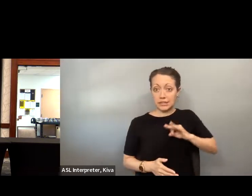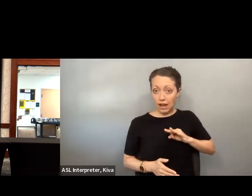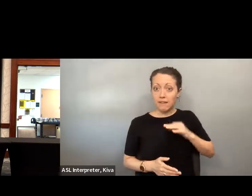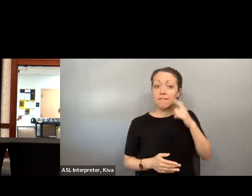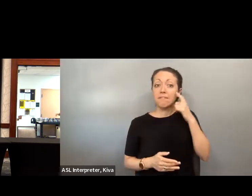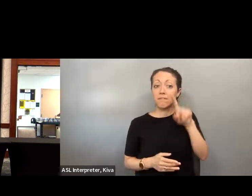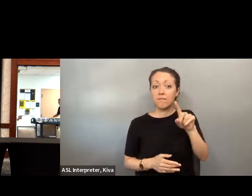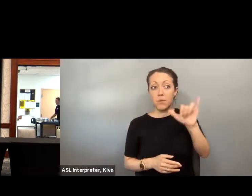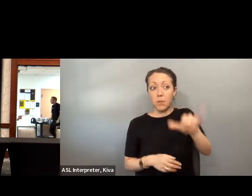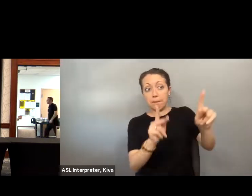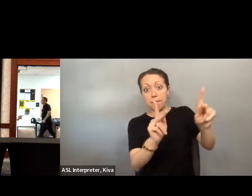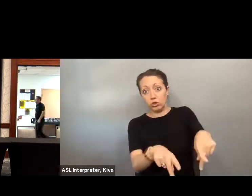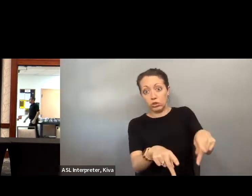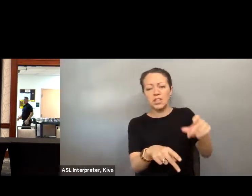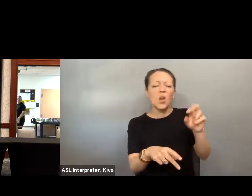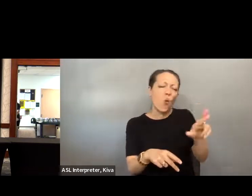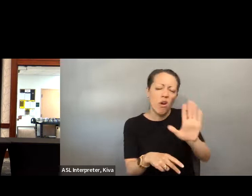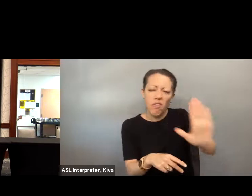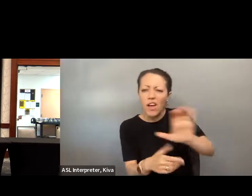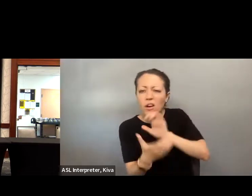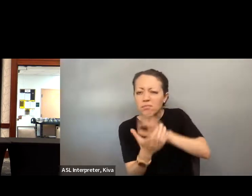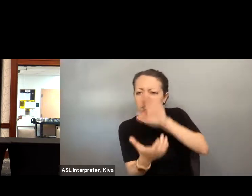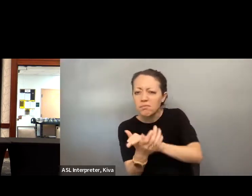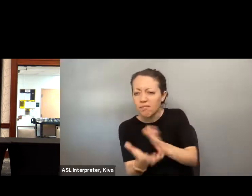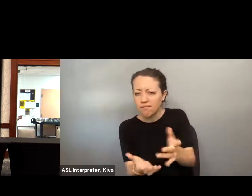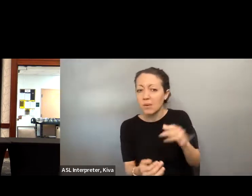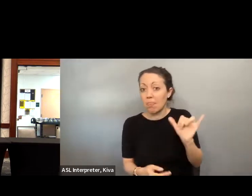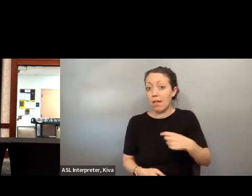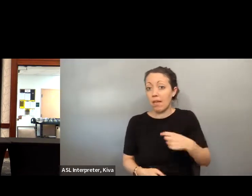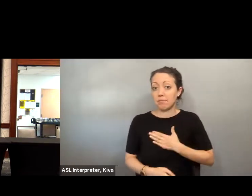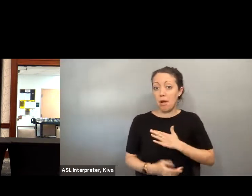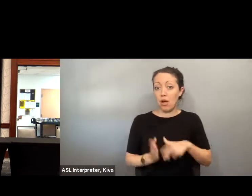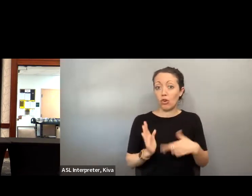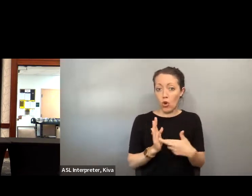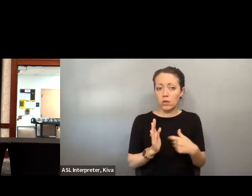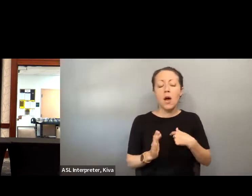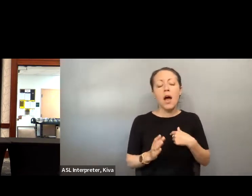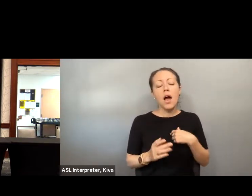The candidate, or, in my case, the candidate spouse as often as I could.